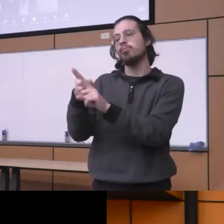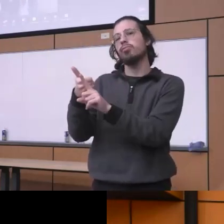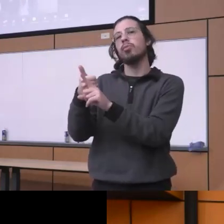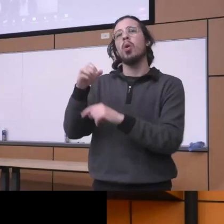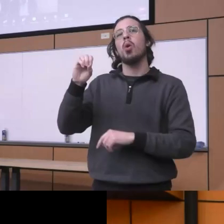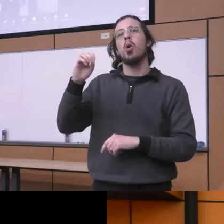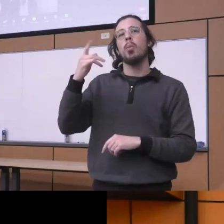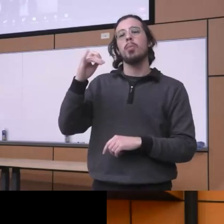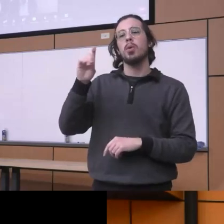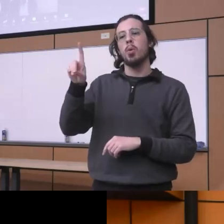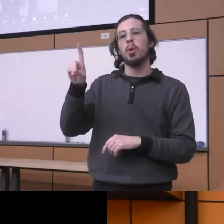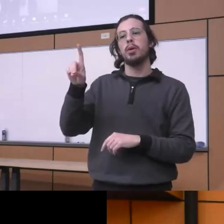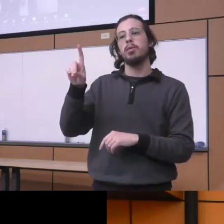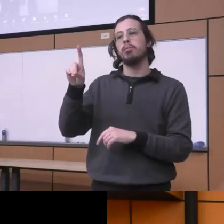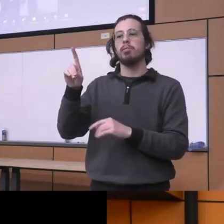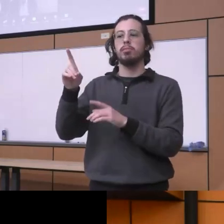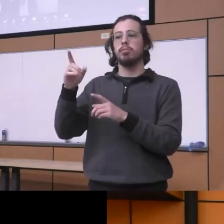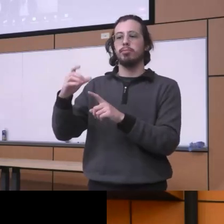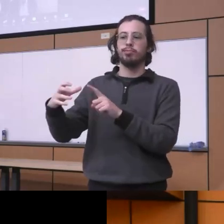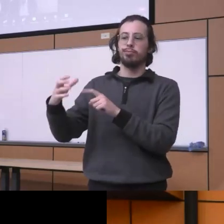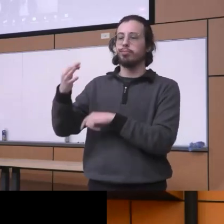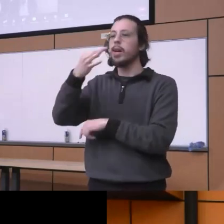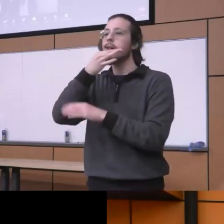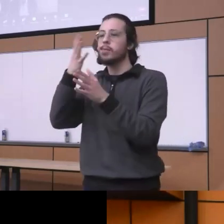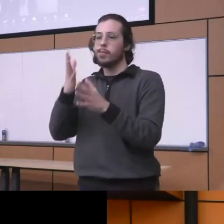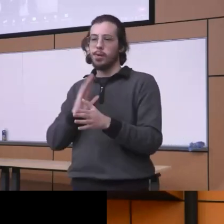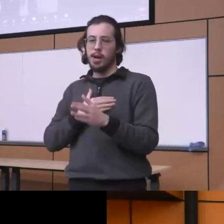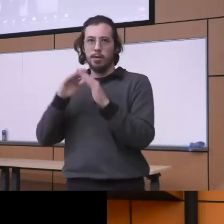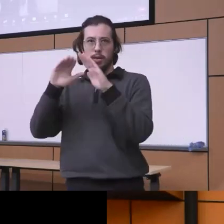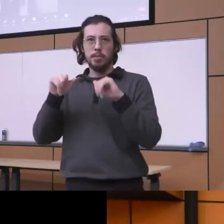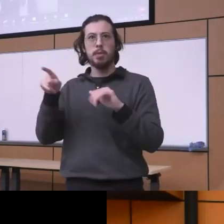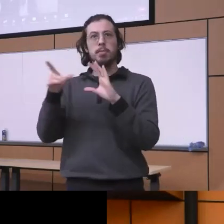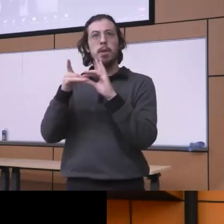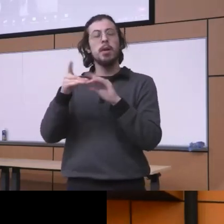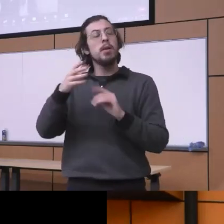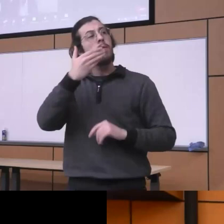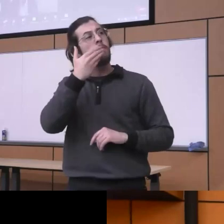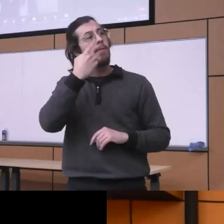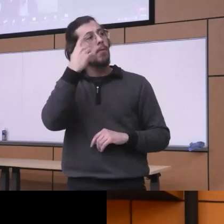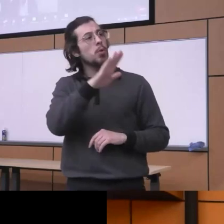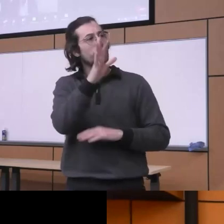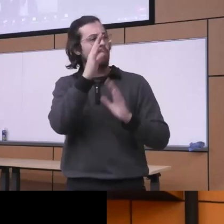here in our health system uh she says thank you for this excellent presentation I wonder if you